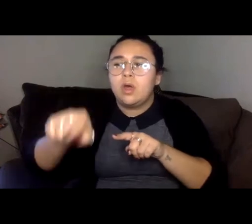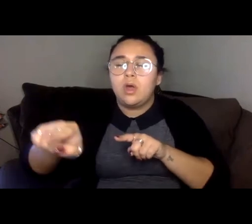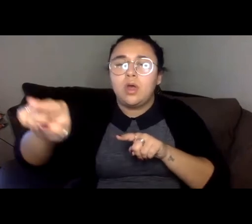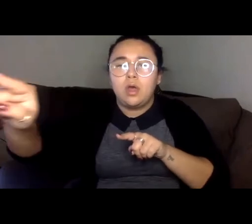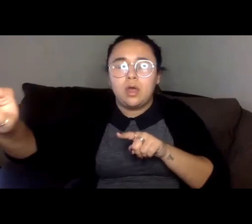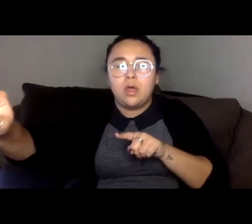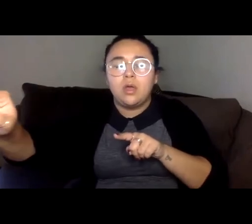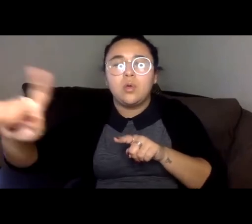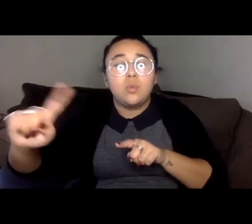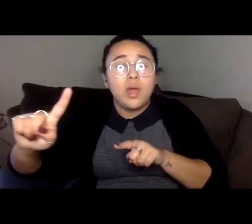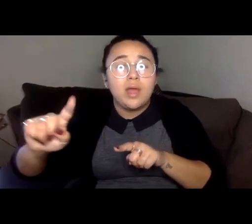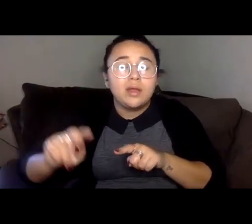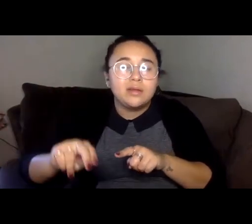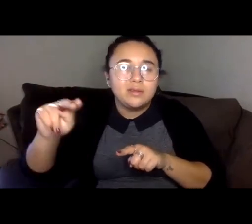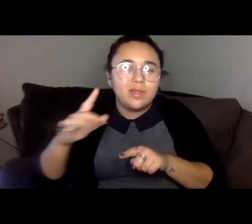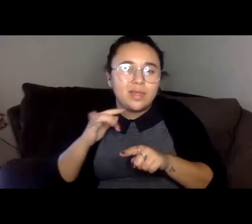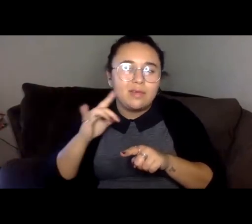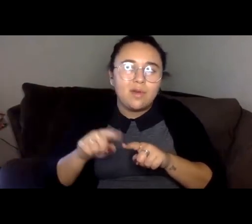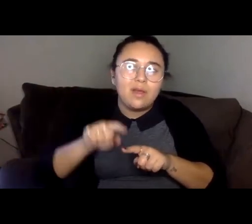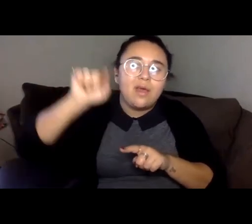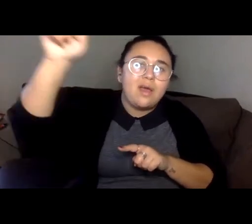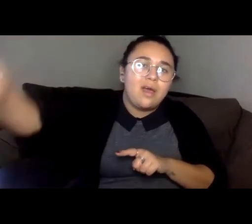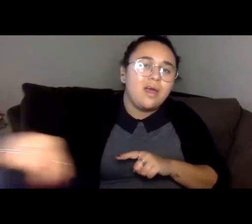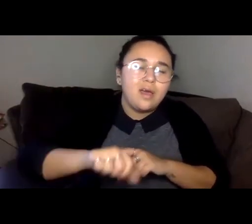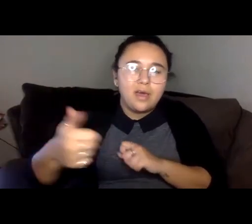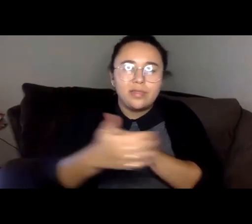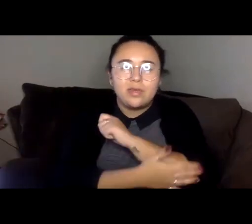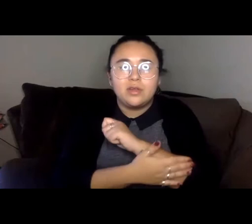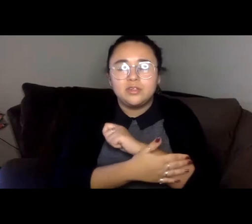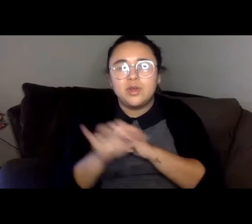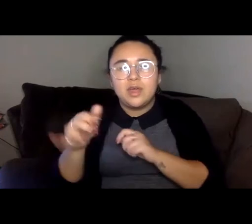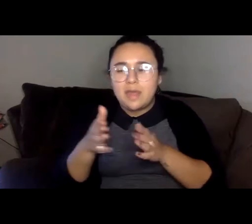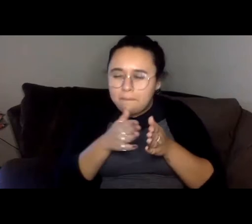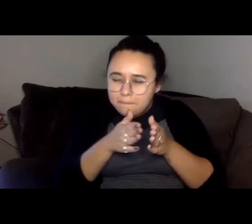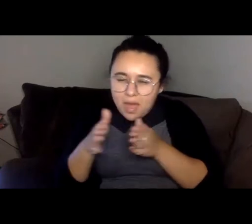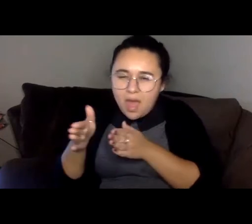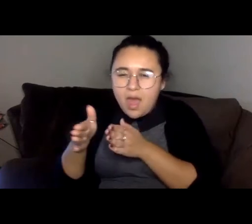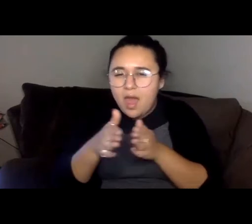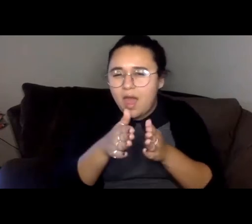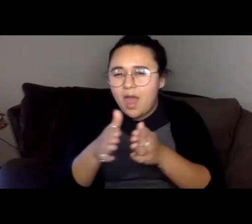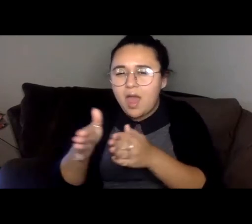The path created by my great grandfather's body, or rather the absence of his body and